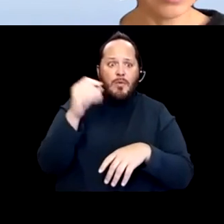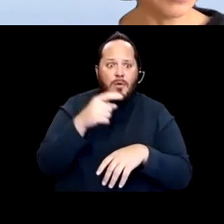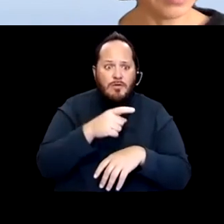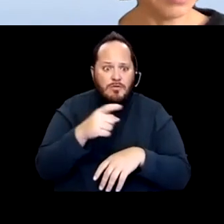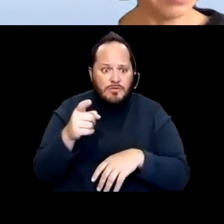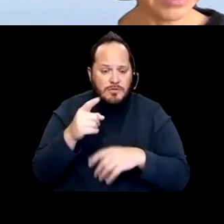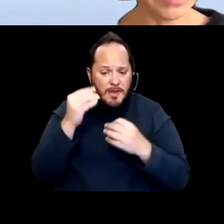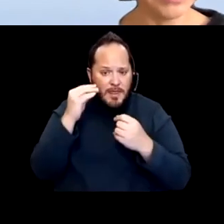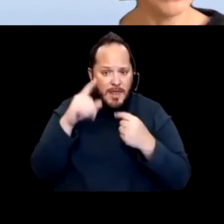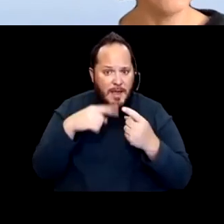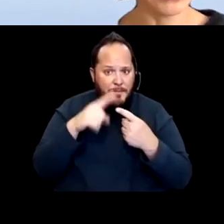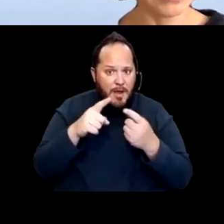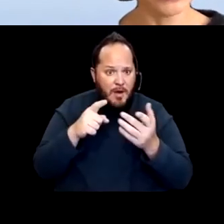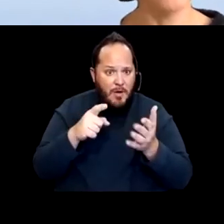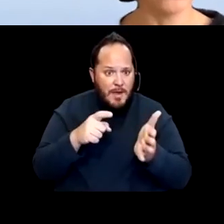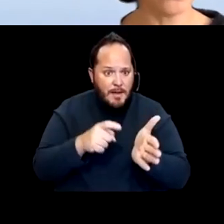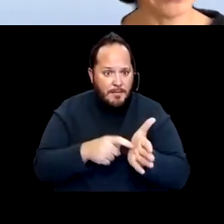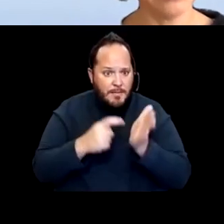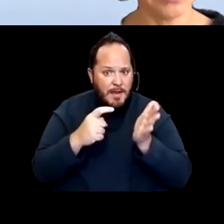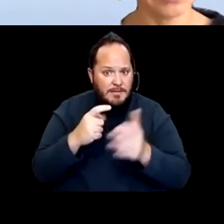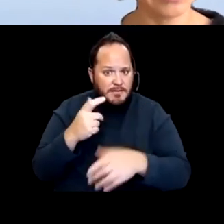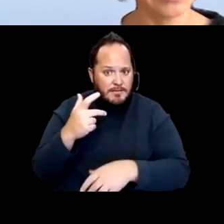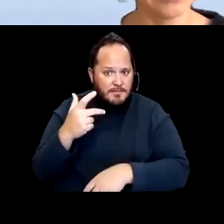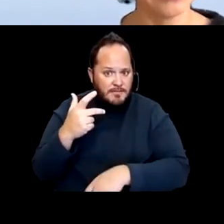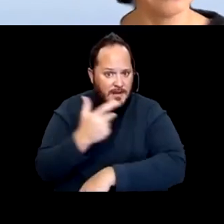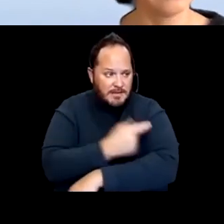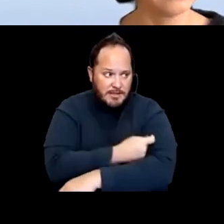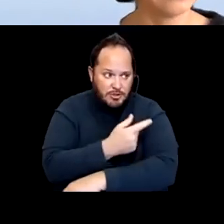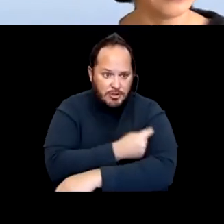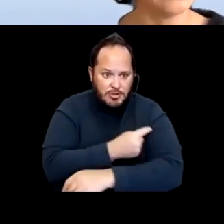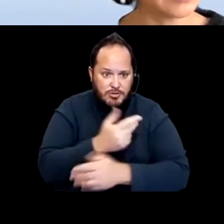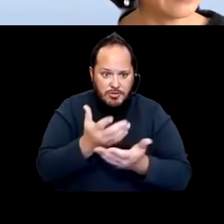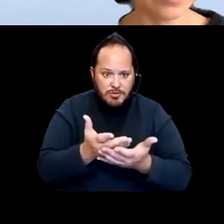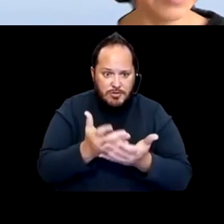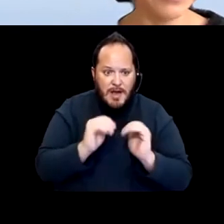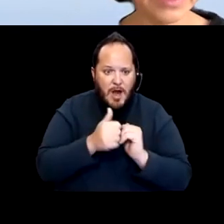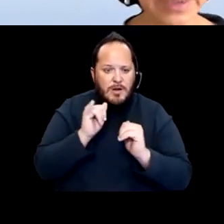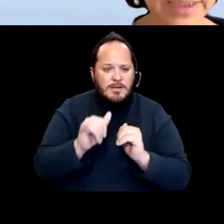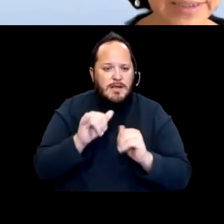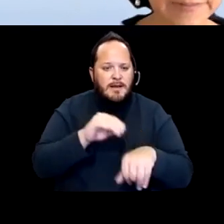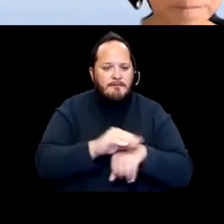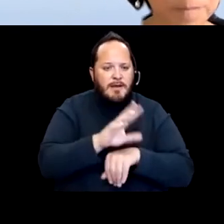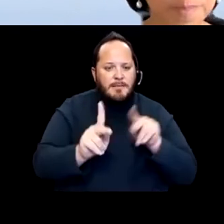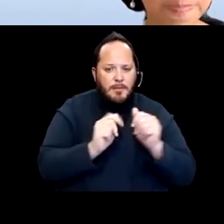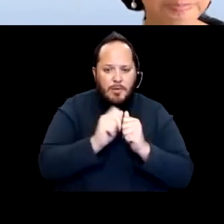about implementing vaccination requirements. How does that affect people with disabilities?